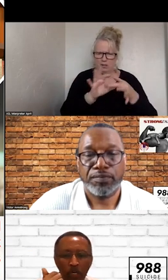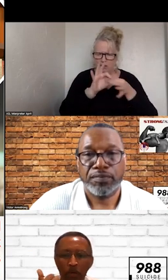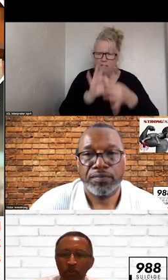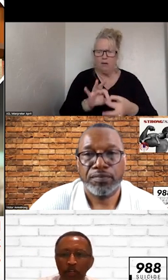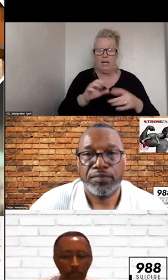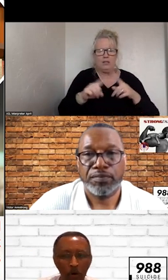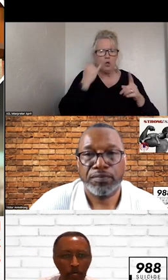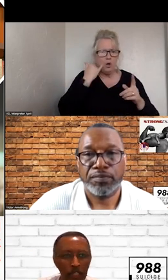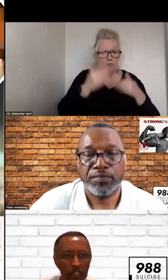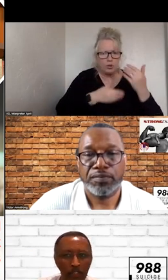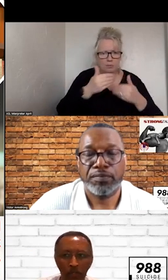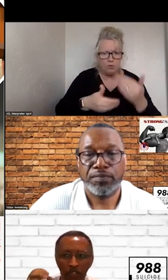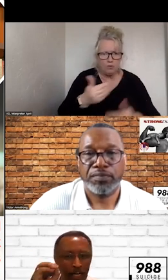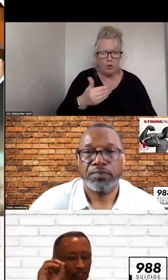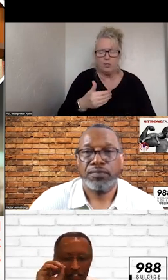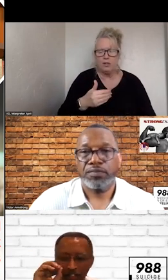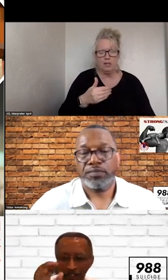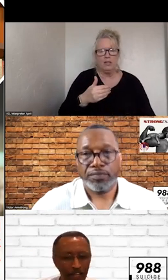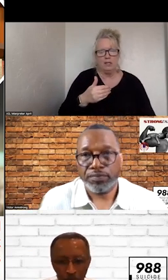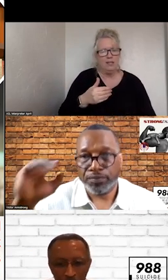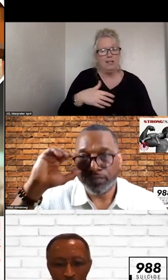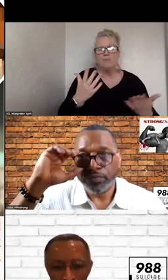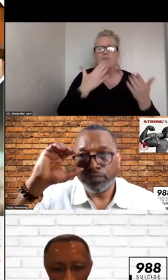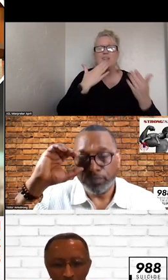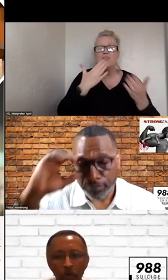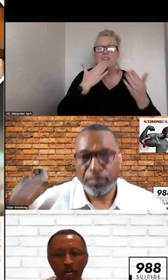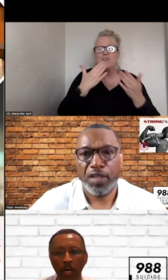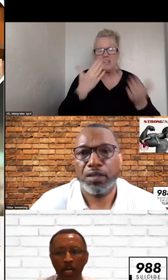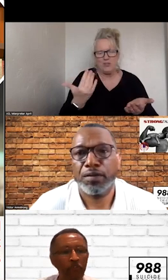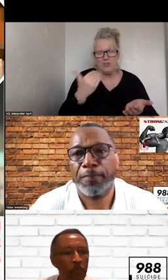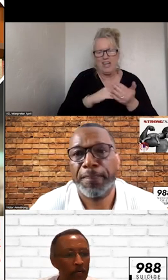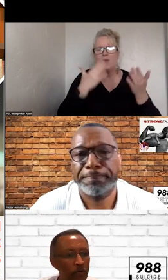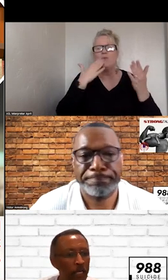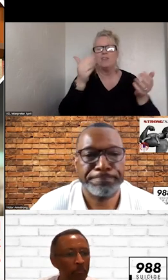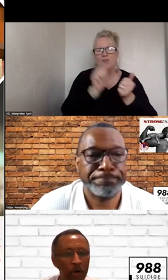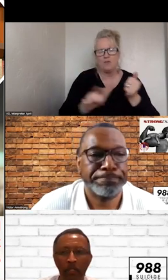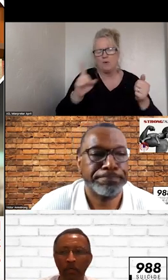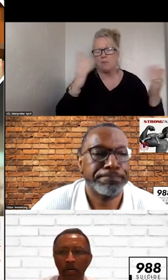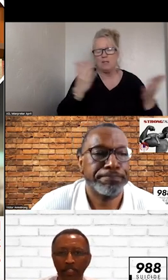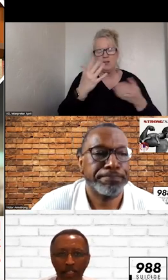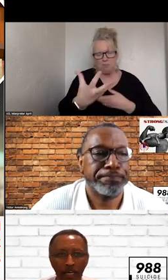GOING TO BE MOVING FORWARD. THANK YOU, AGAIN. I WANT TO THANK YOU EVERYONE FOR BEING APART OF THE CALL TODAY.